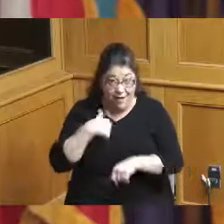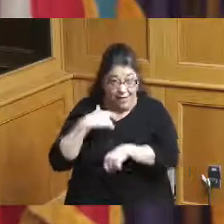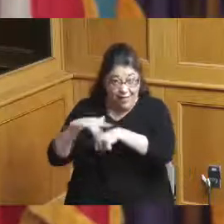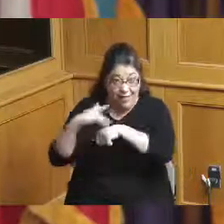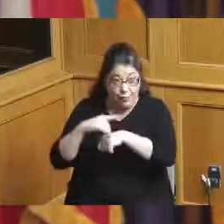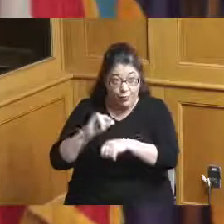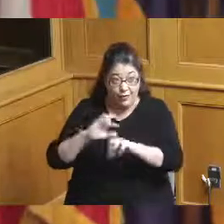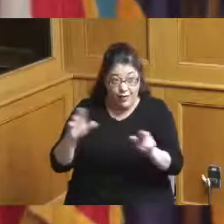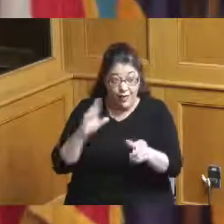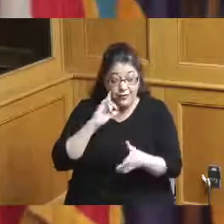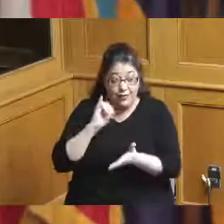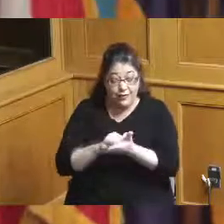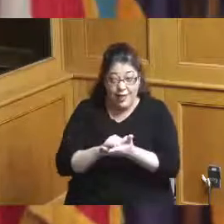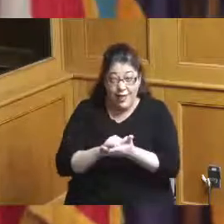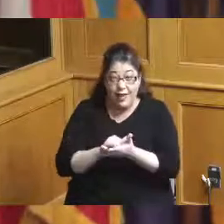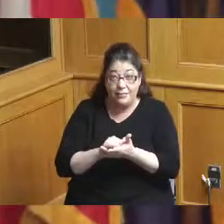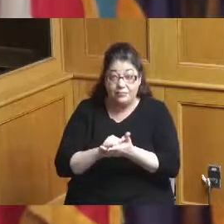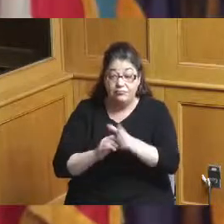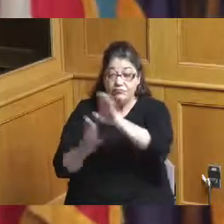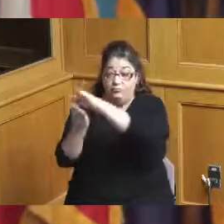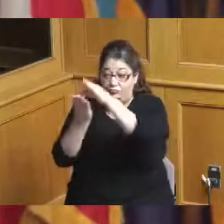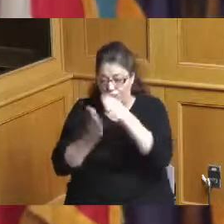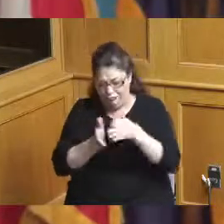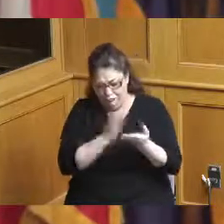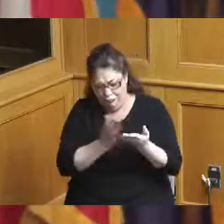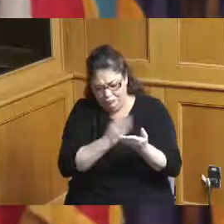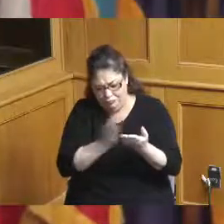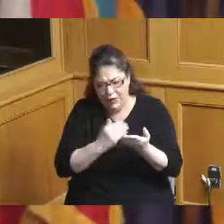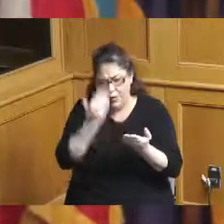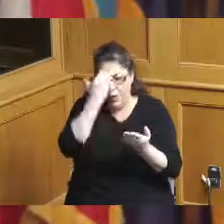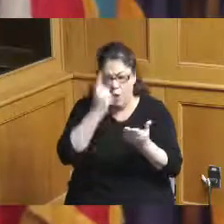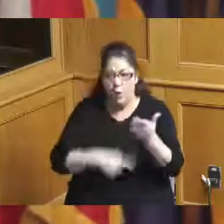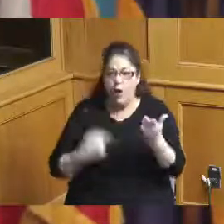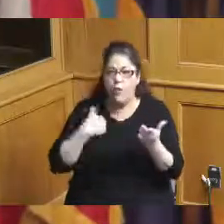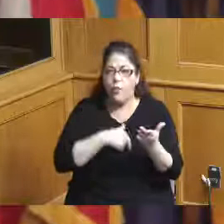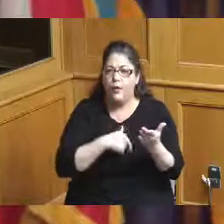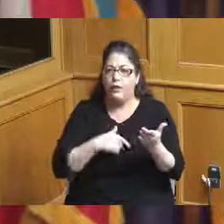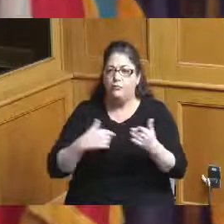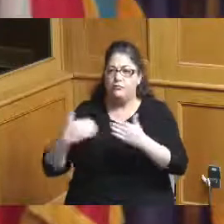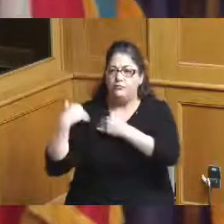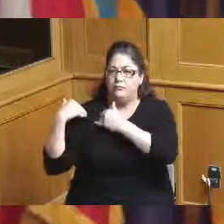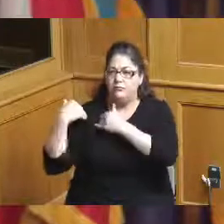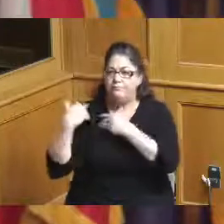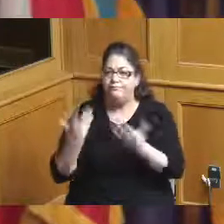available that we know what we have to what we're responsible for Madam President and Commissioner